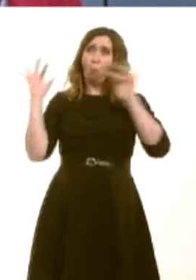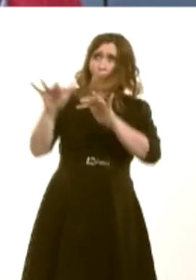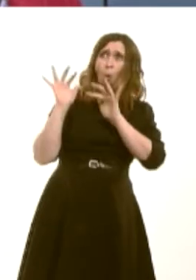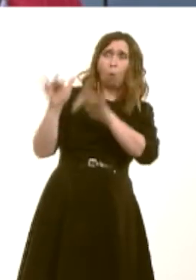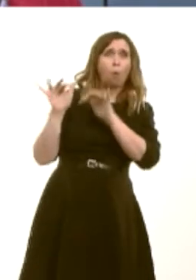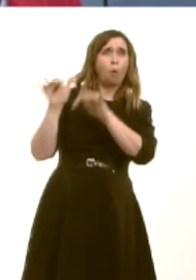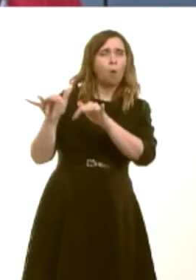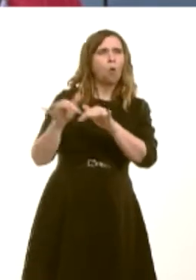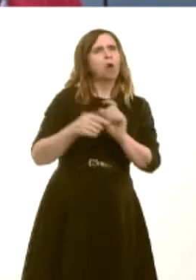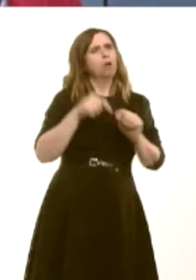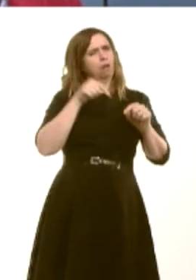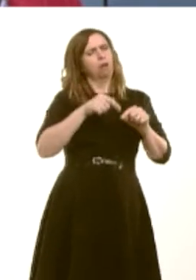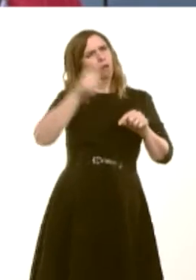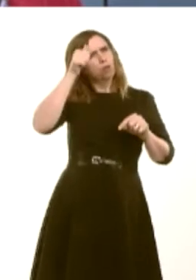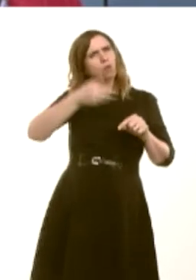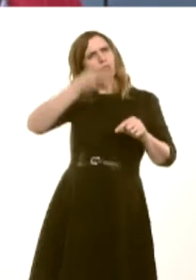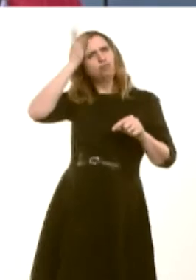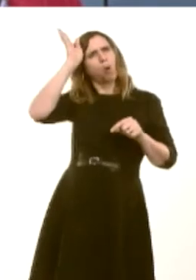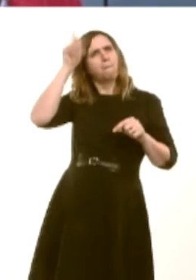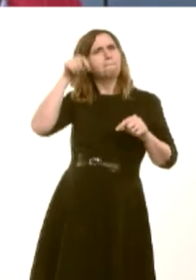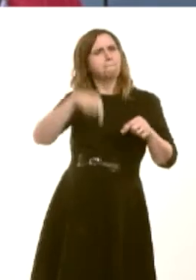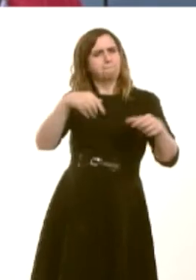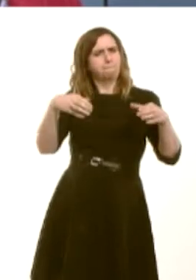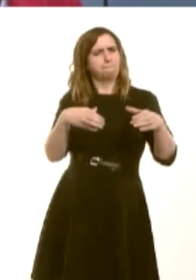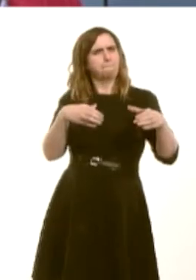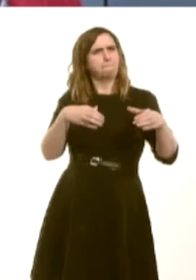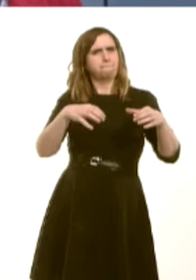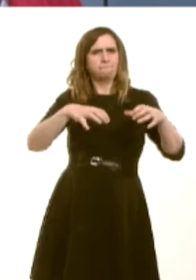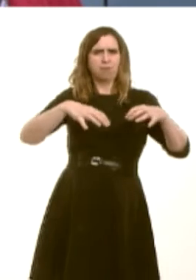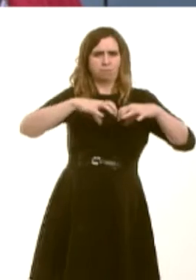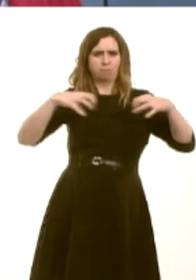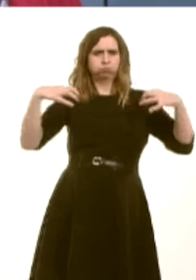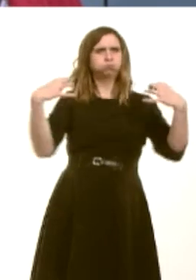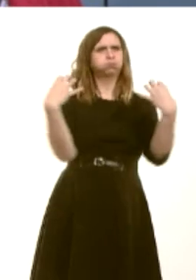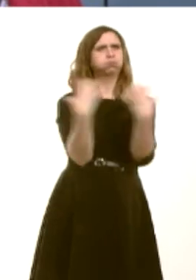a 15 per cent increase to the Roman museum and baths and amphitheatre at Caerleon. Has